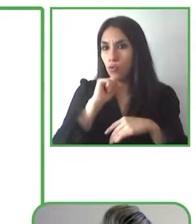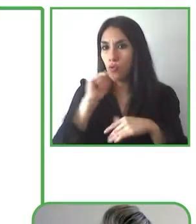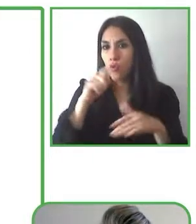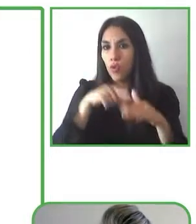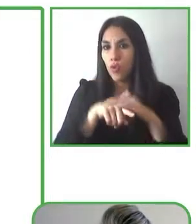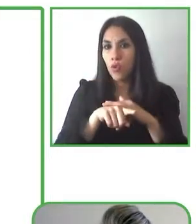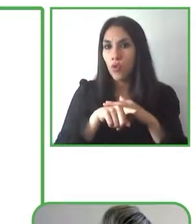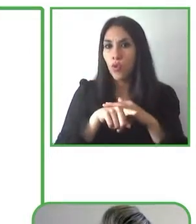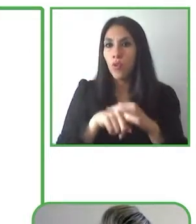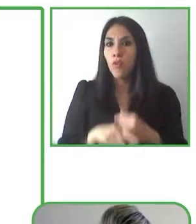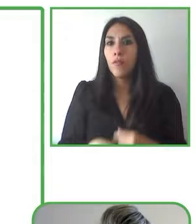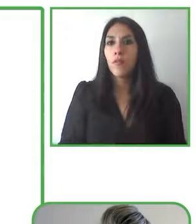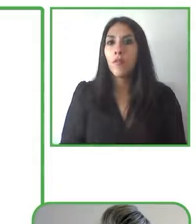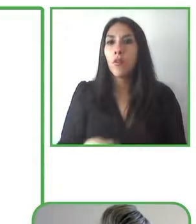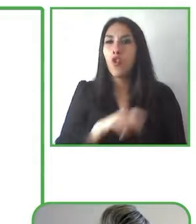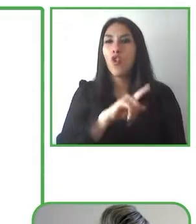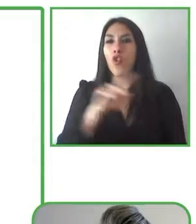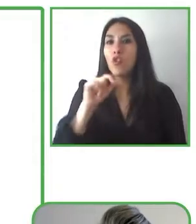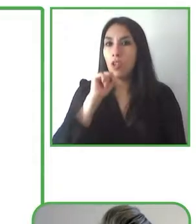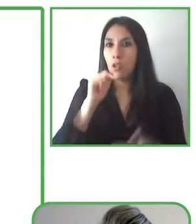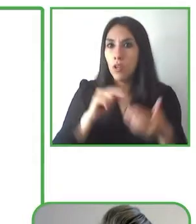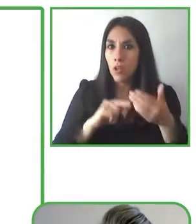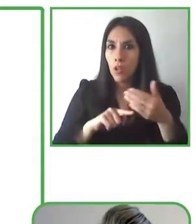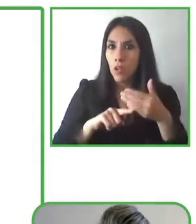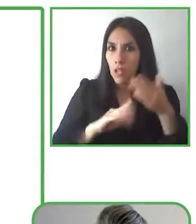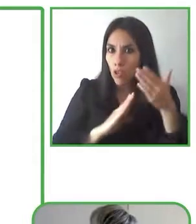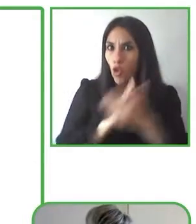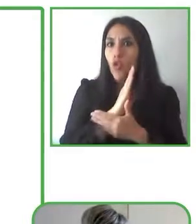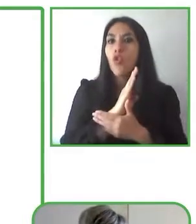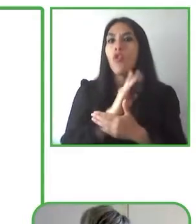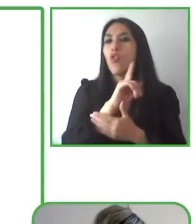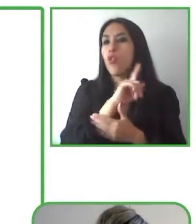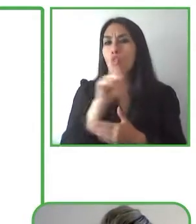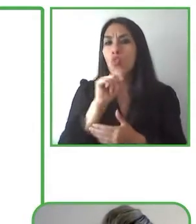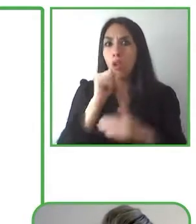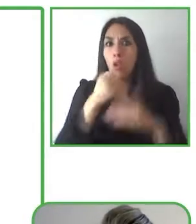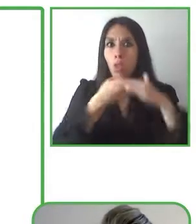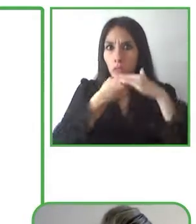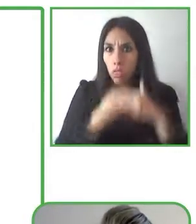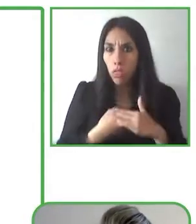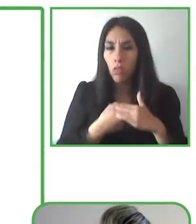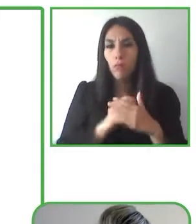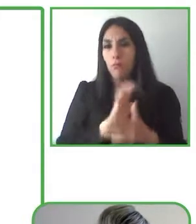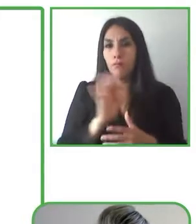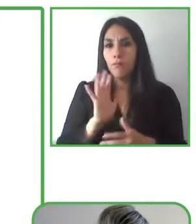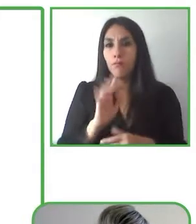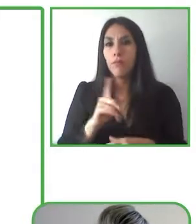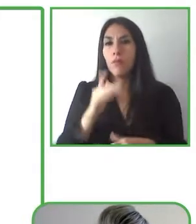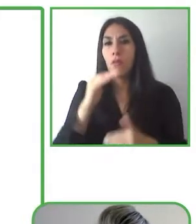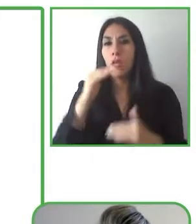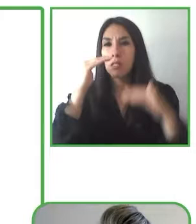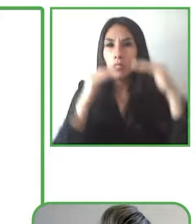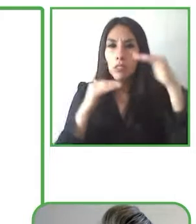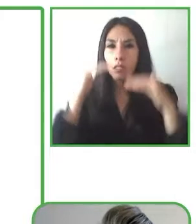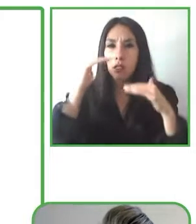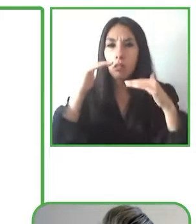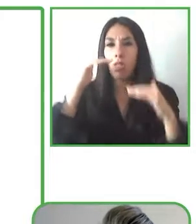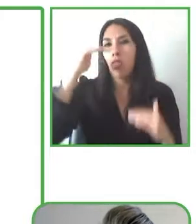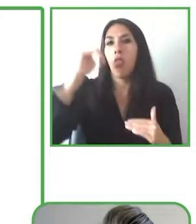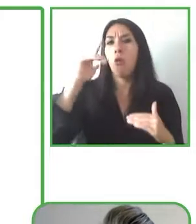of discrimination based on inequalities or differences; second,